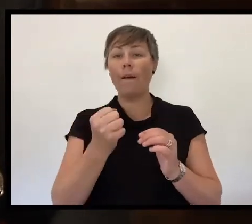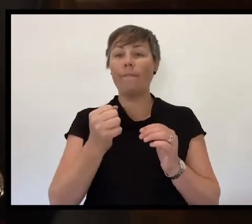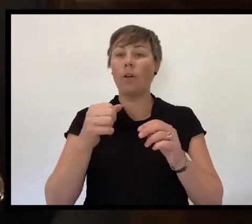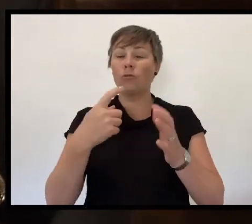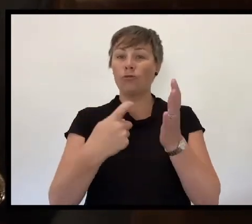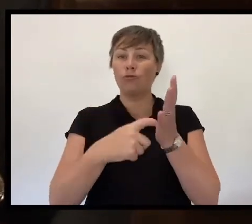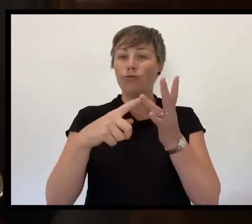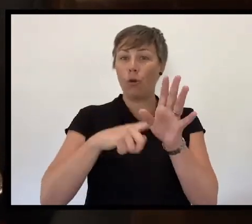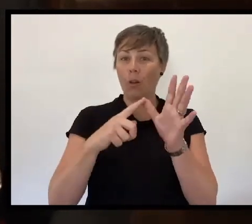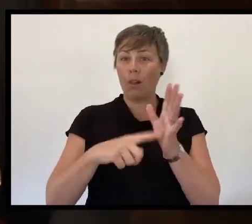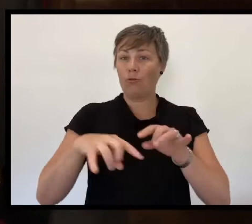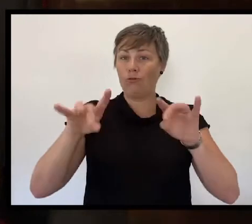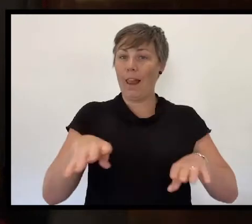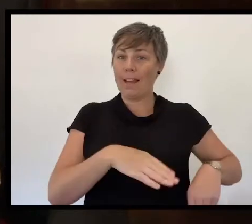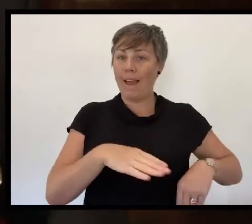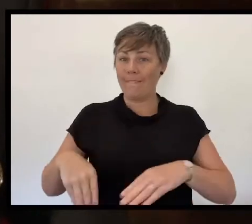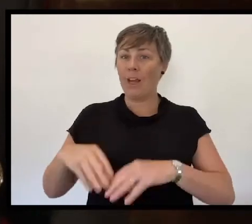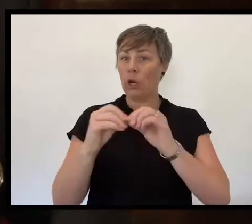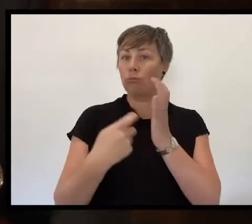with vocalist Leading Seaman Tracy Kennedy.